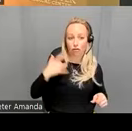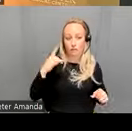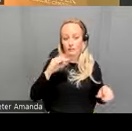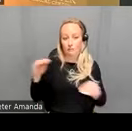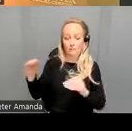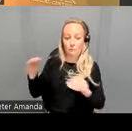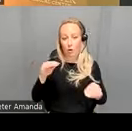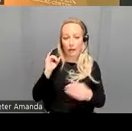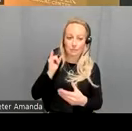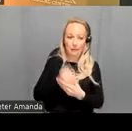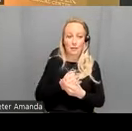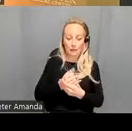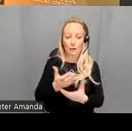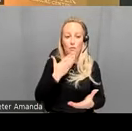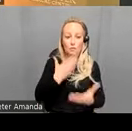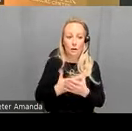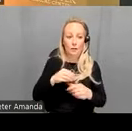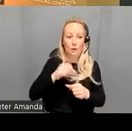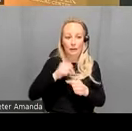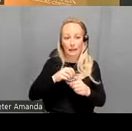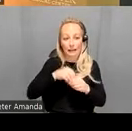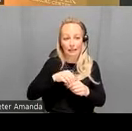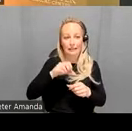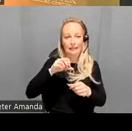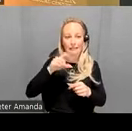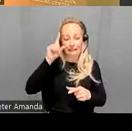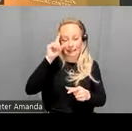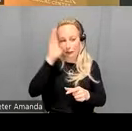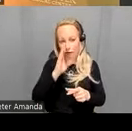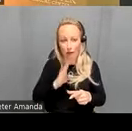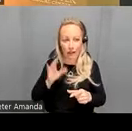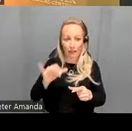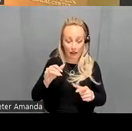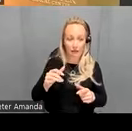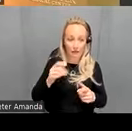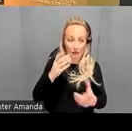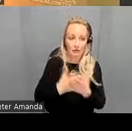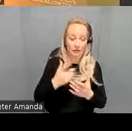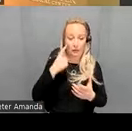wellknown in schizophrenia that's been documented by myself Steve silverine and others so I'd like